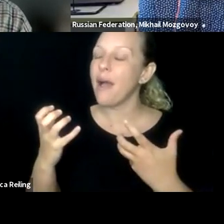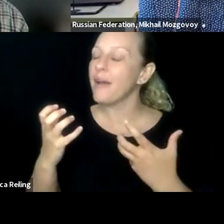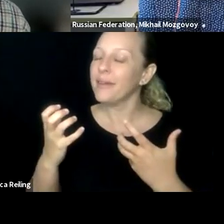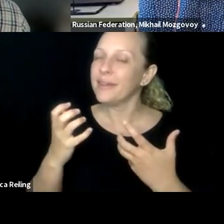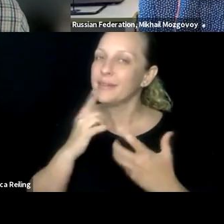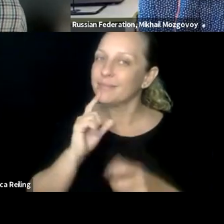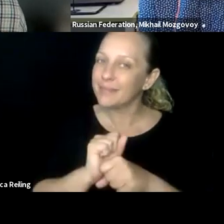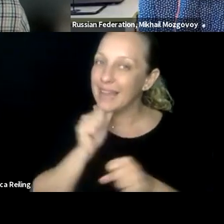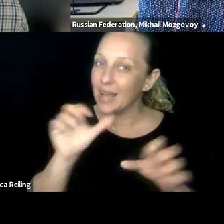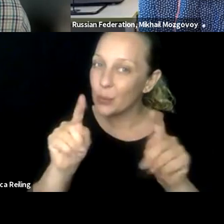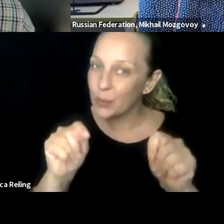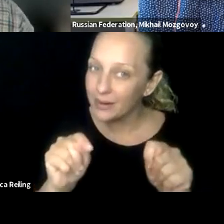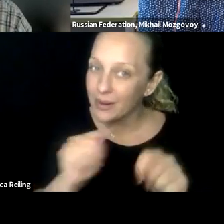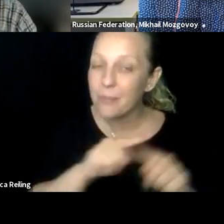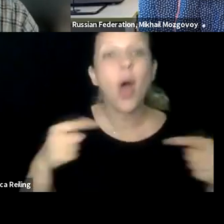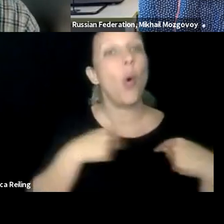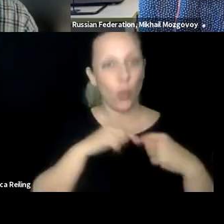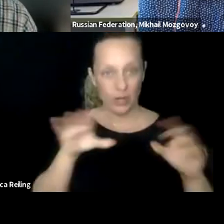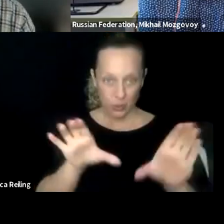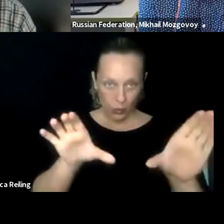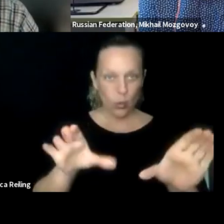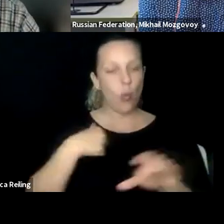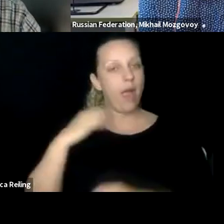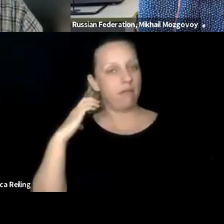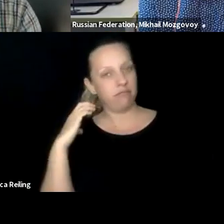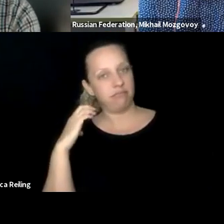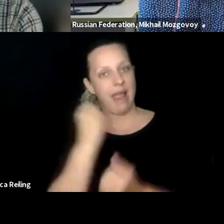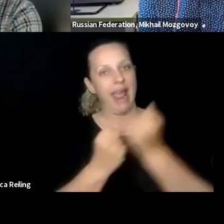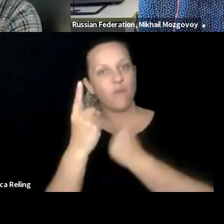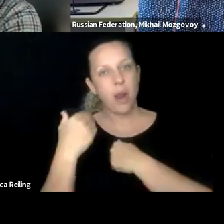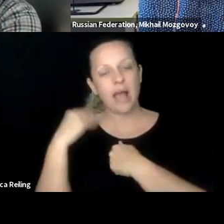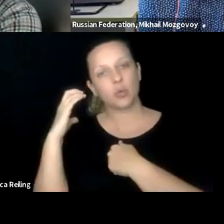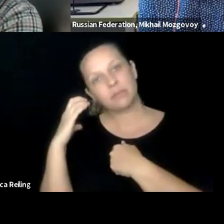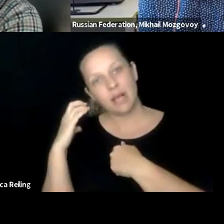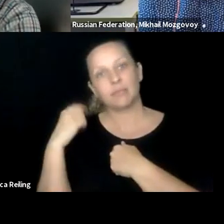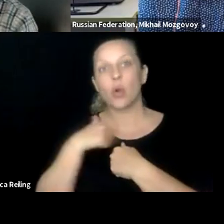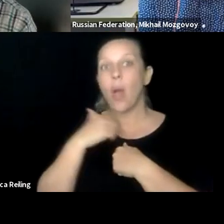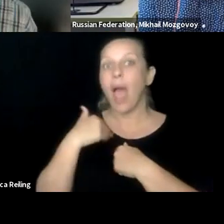something should be accessible doesn't make it happen. So we use the motto at our institution, "We all have a role to